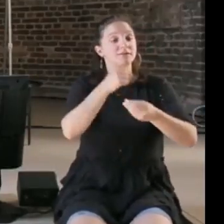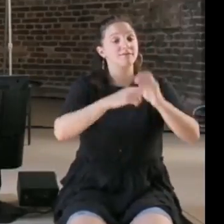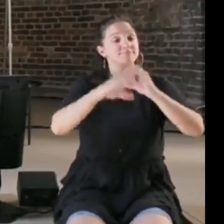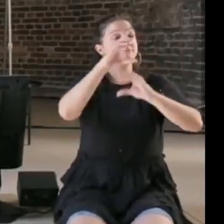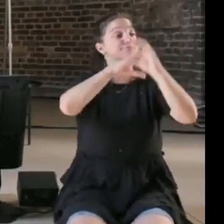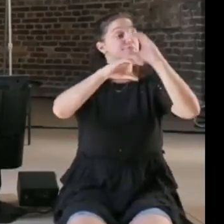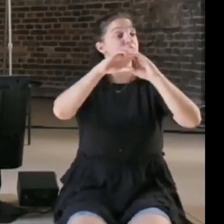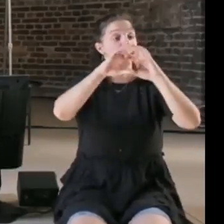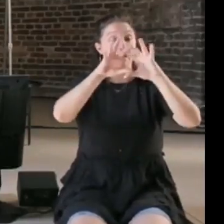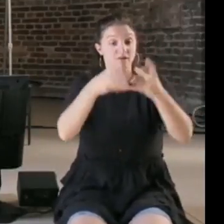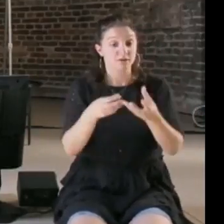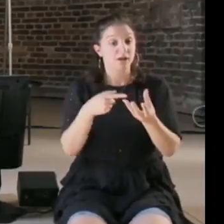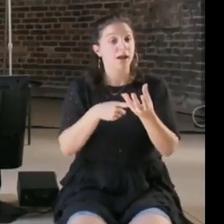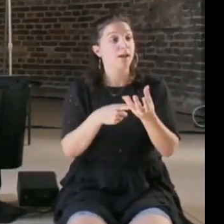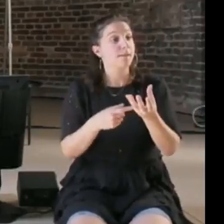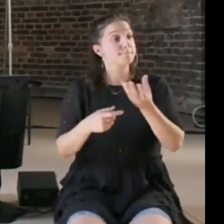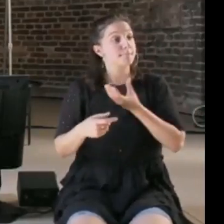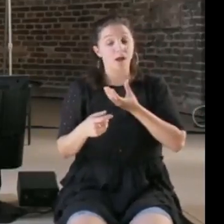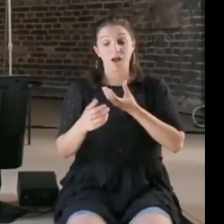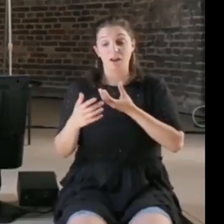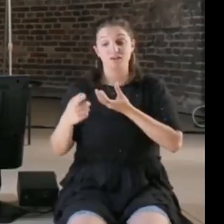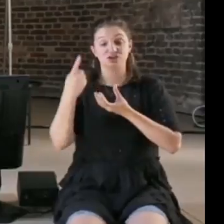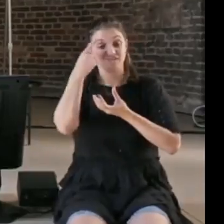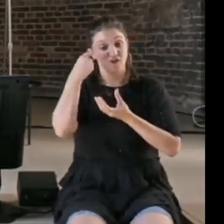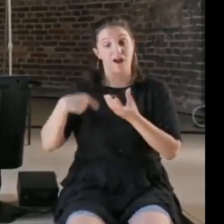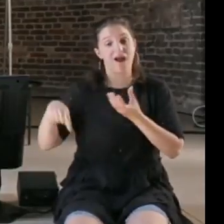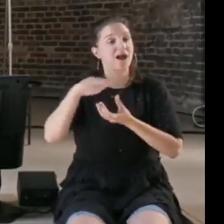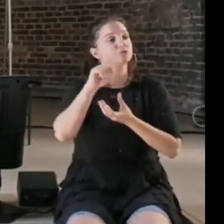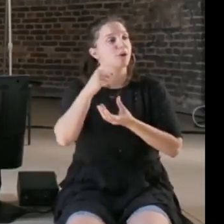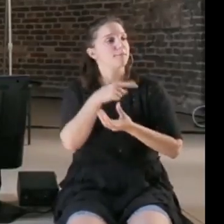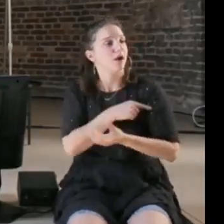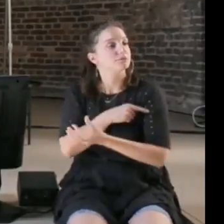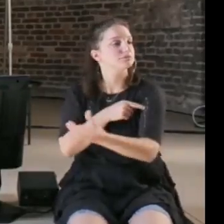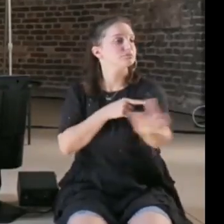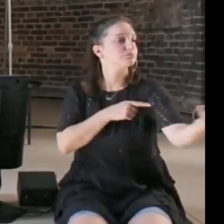people, and I think it was exactly this idea of learning where you need to bring those